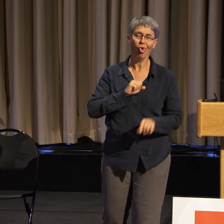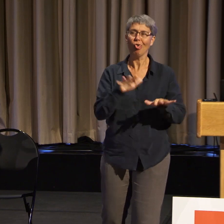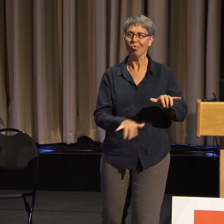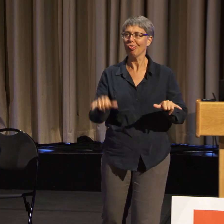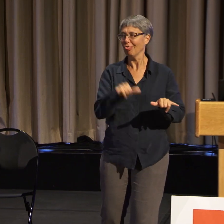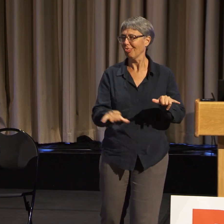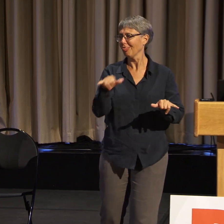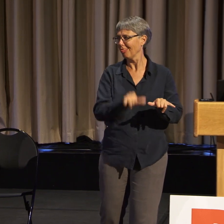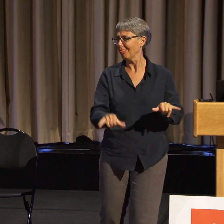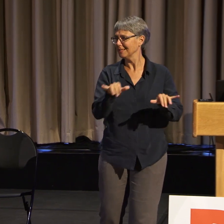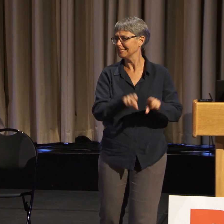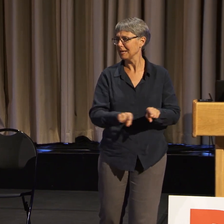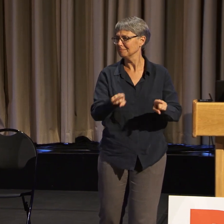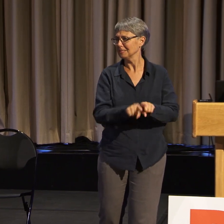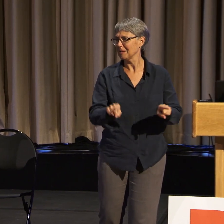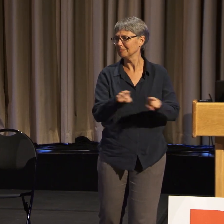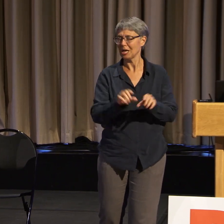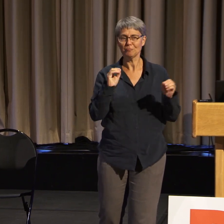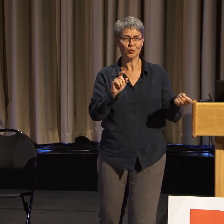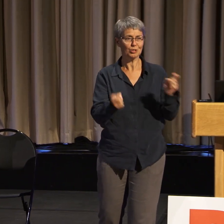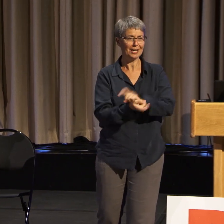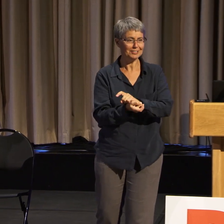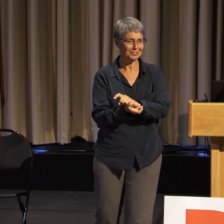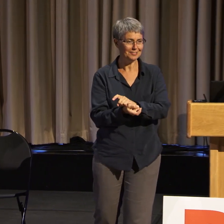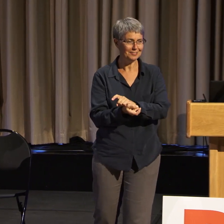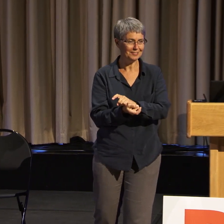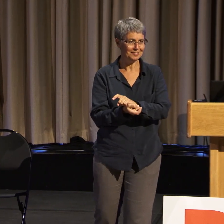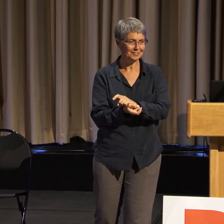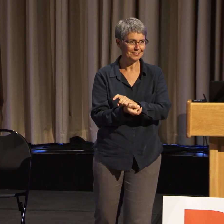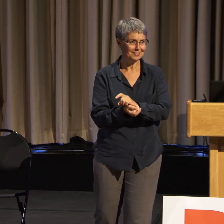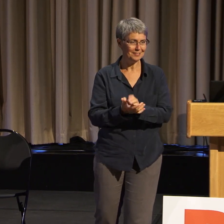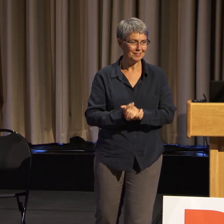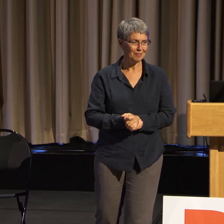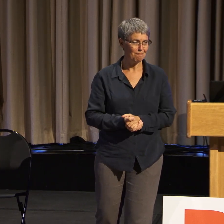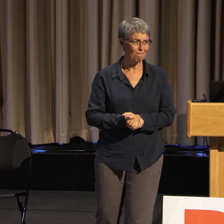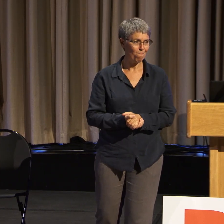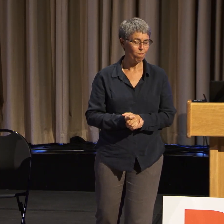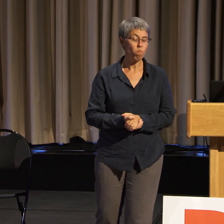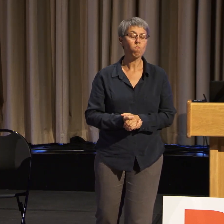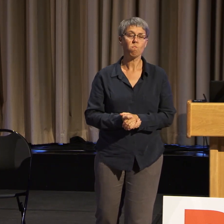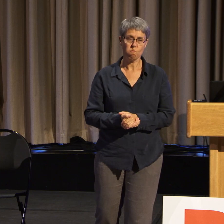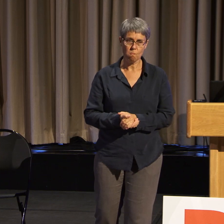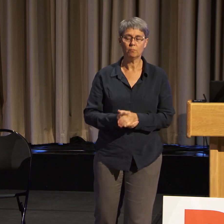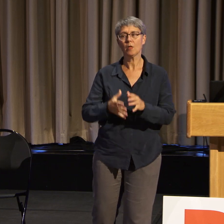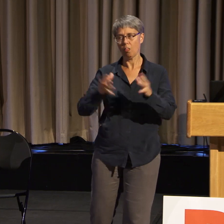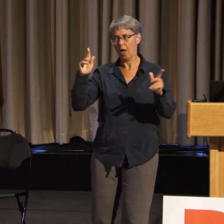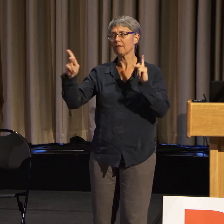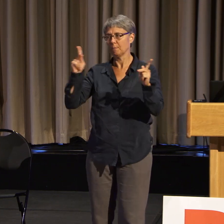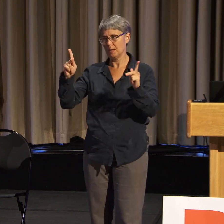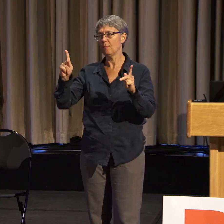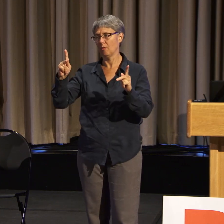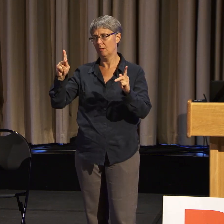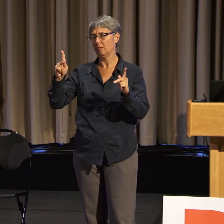So there was lots of pushback. There was lots of anger.